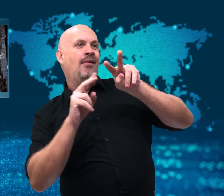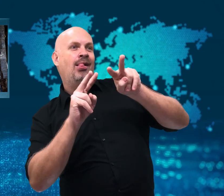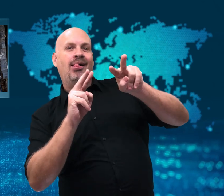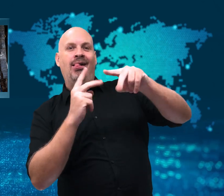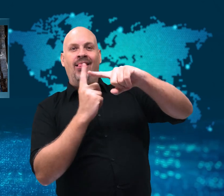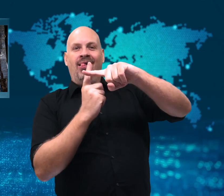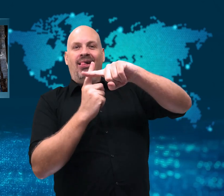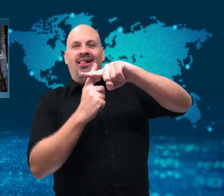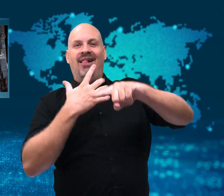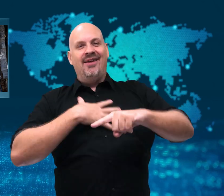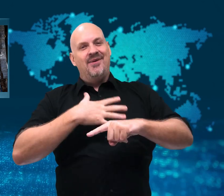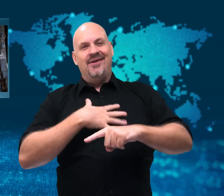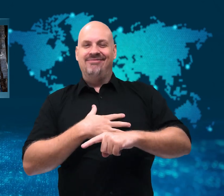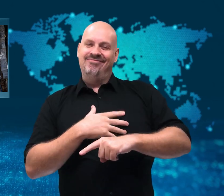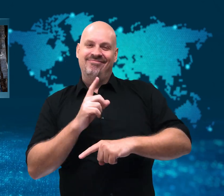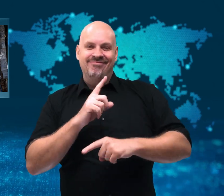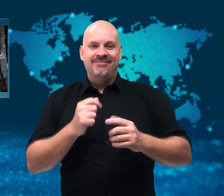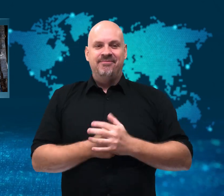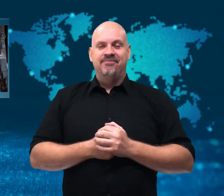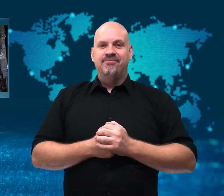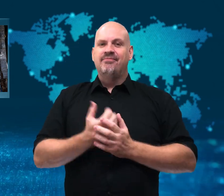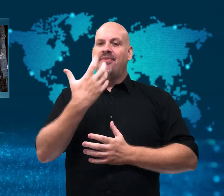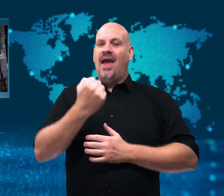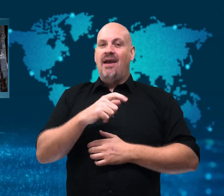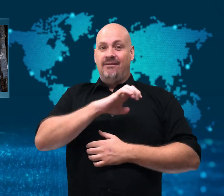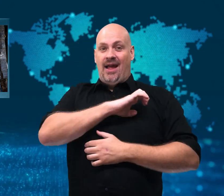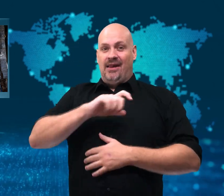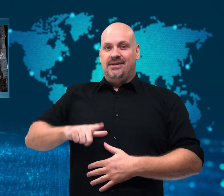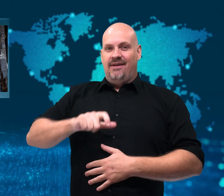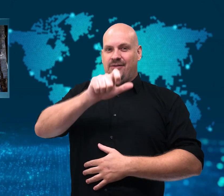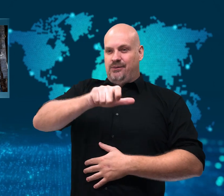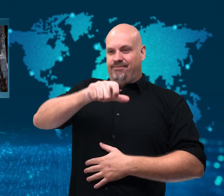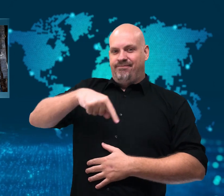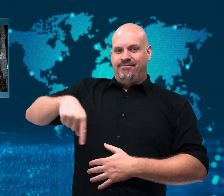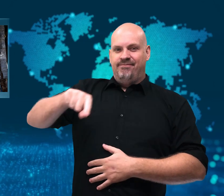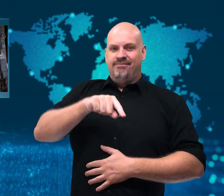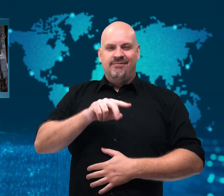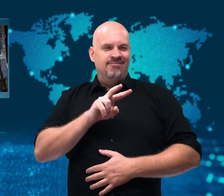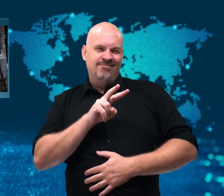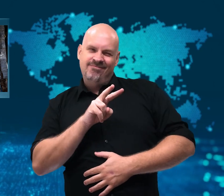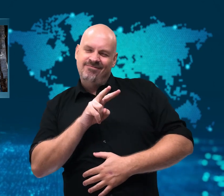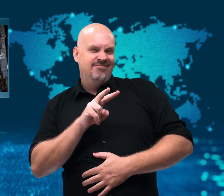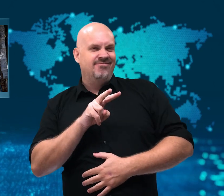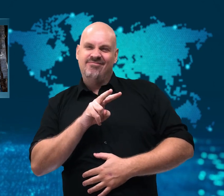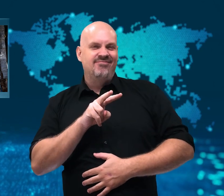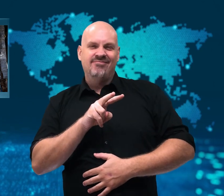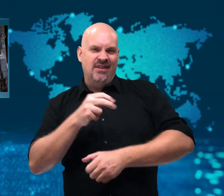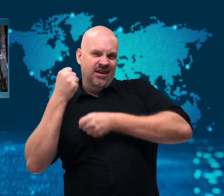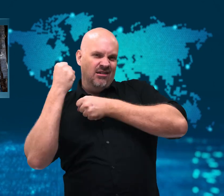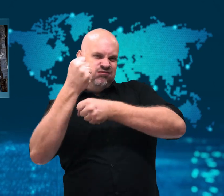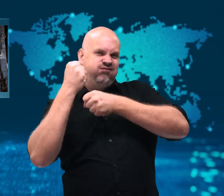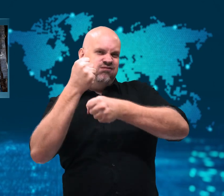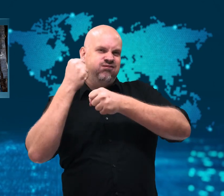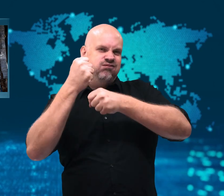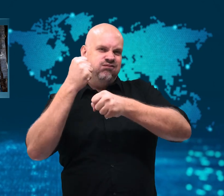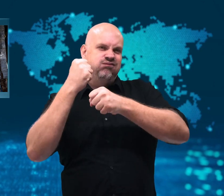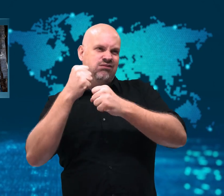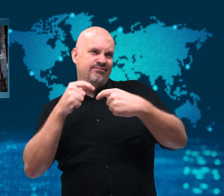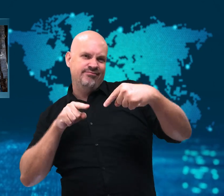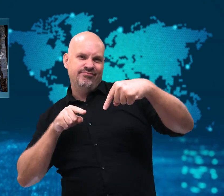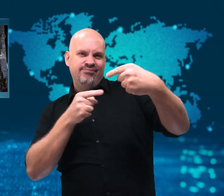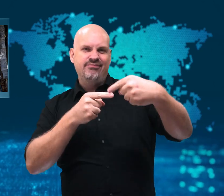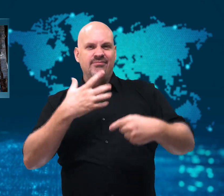Some people in El Salvador are skeptical and there have been